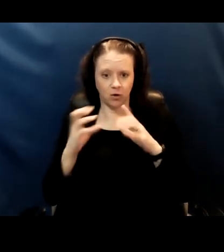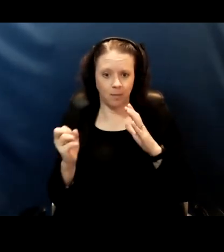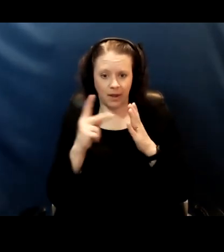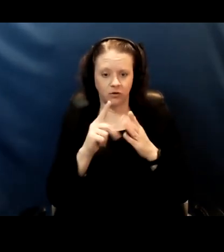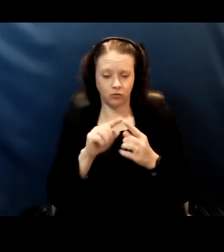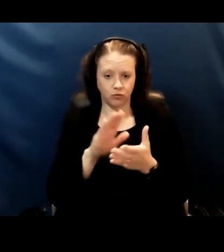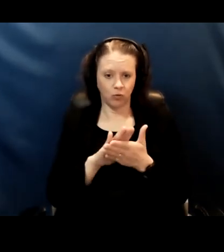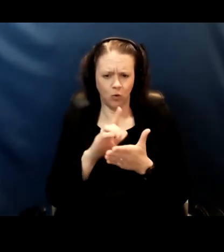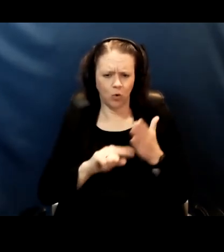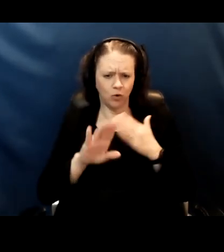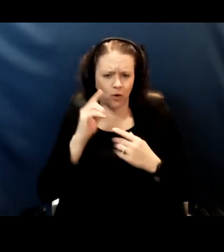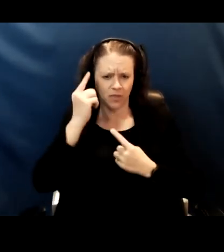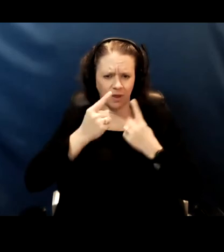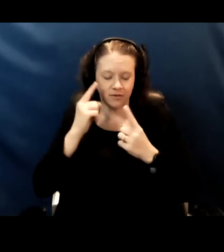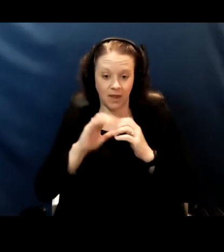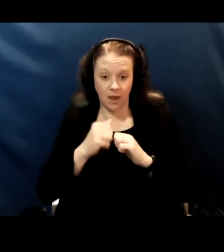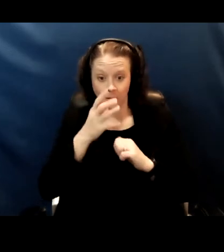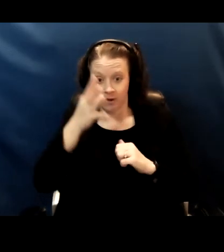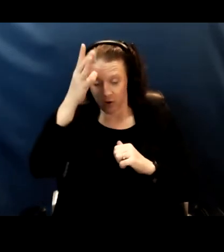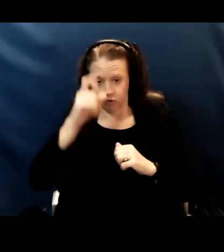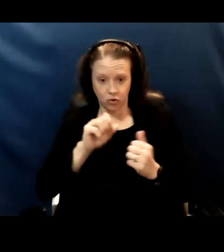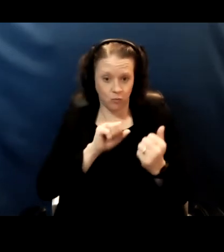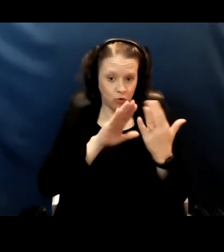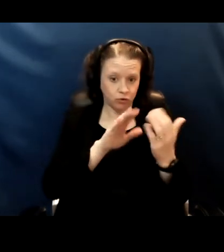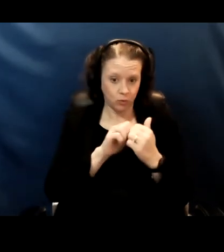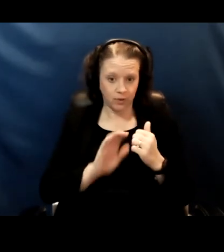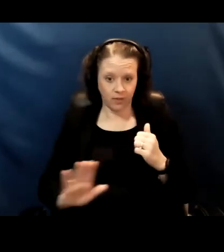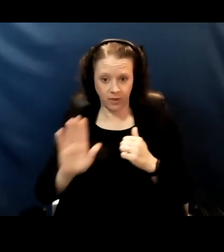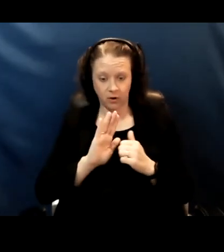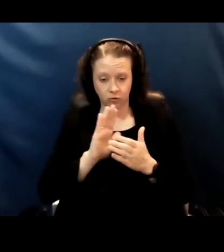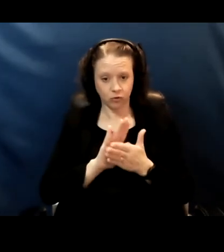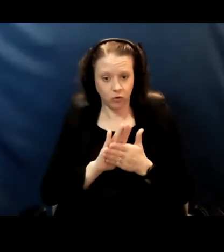like how should parents approach it with their school, with their school personnel